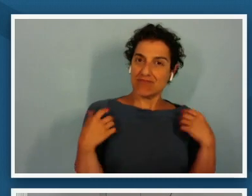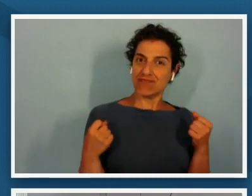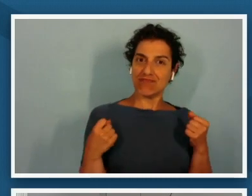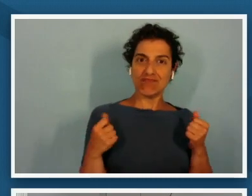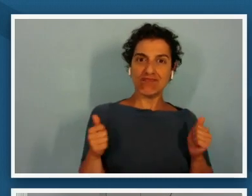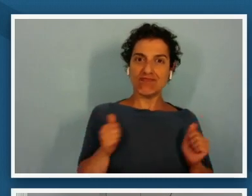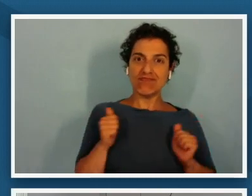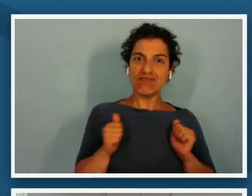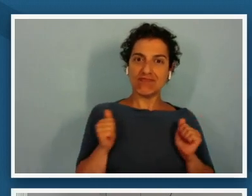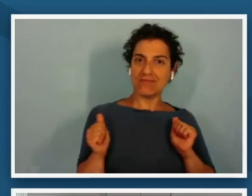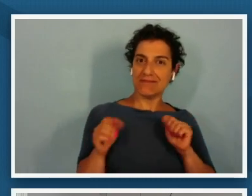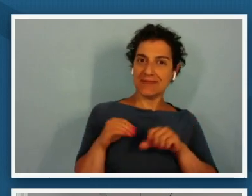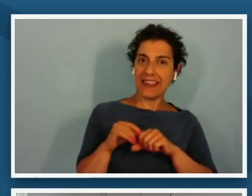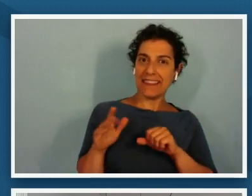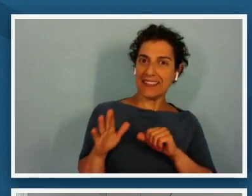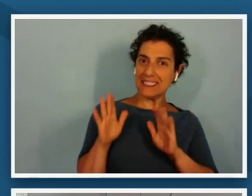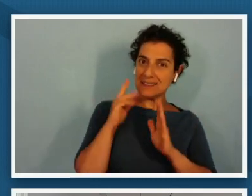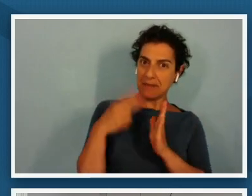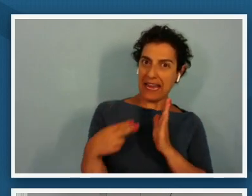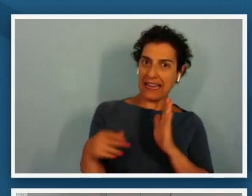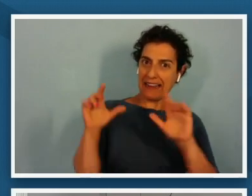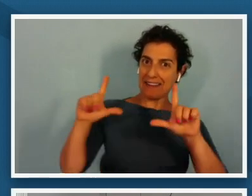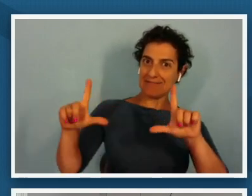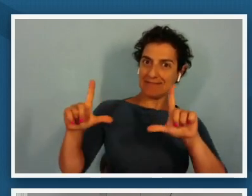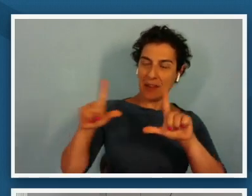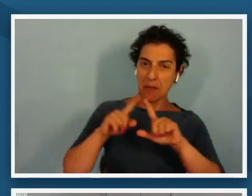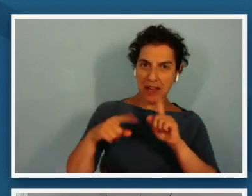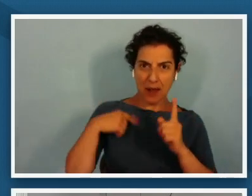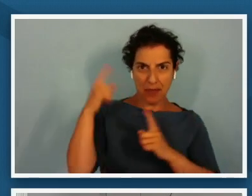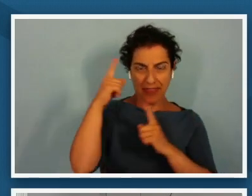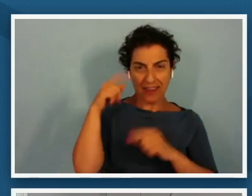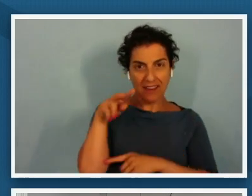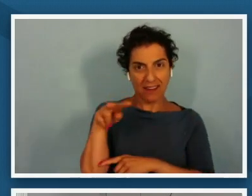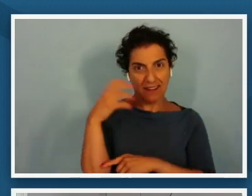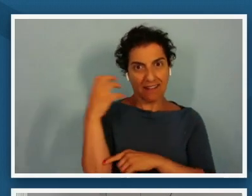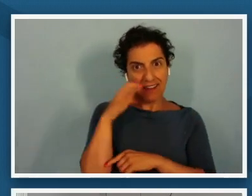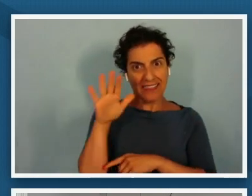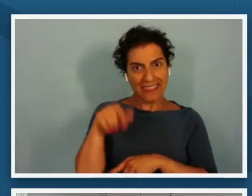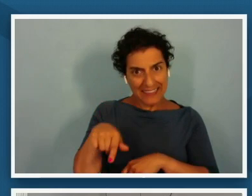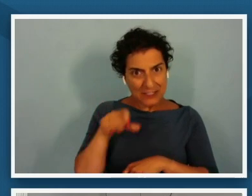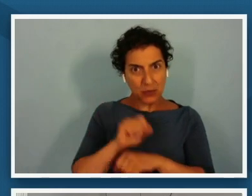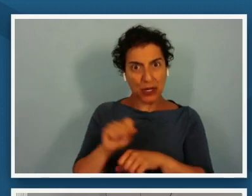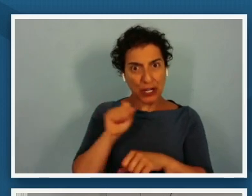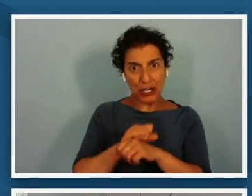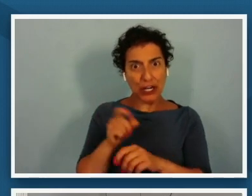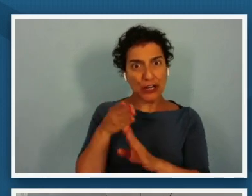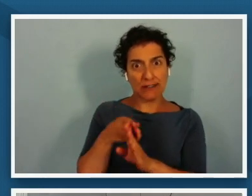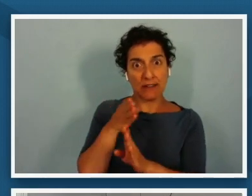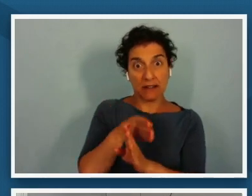thinking about how long he's been at this work you know that this is